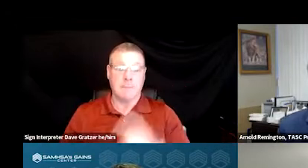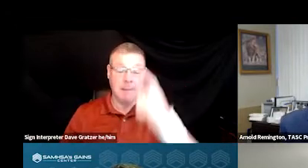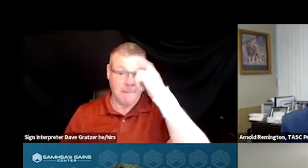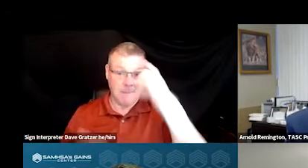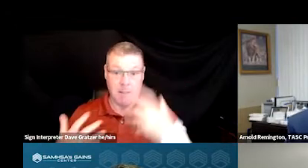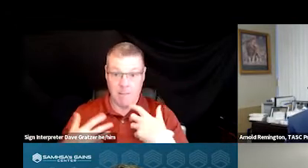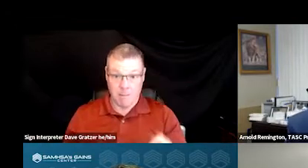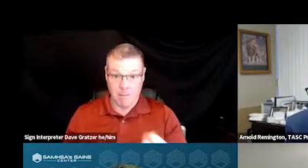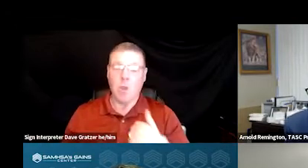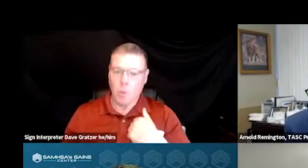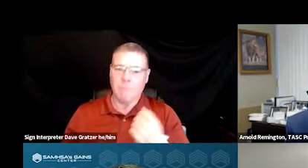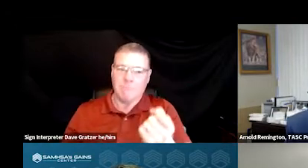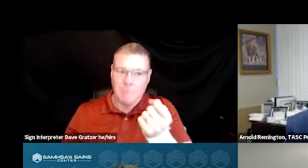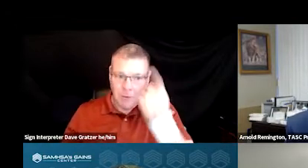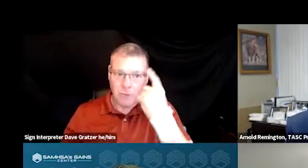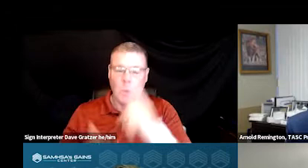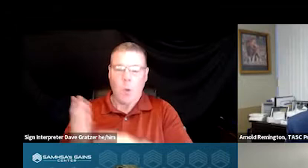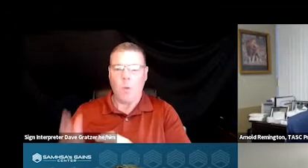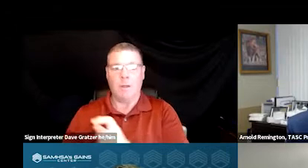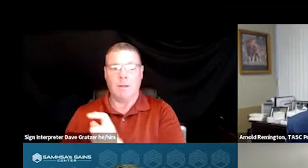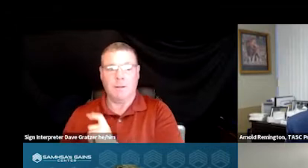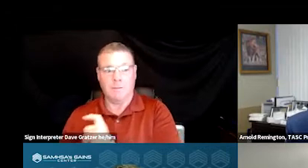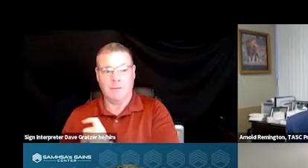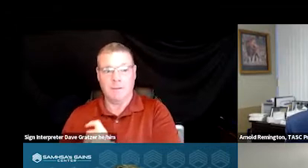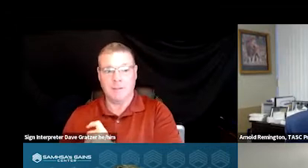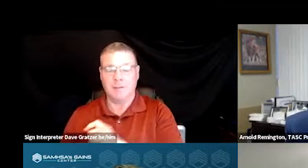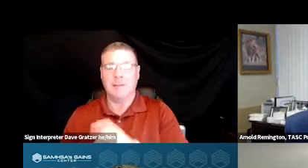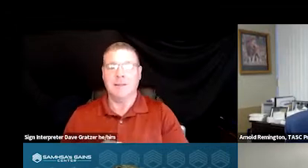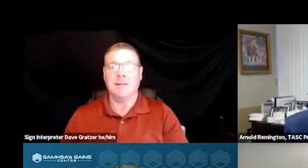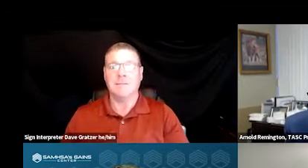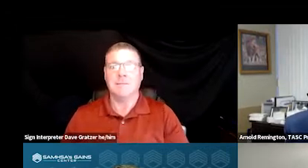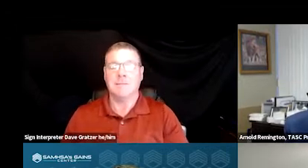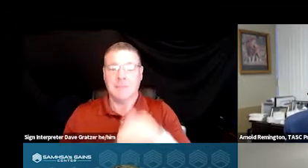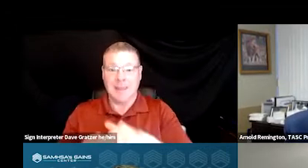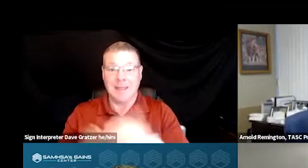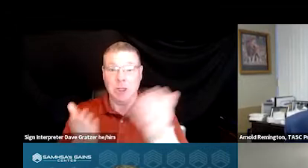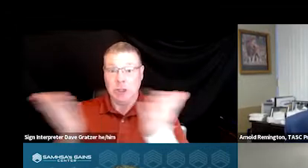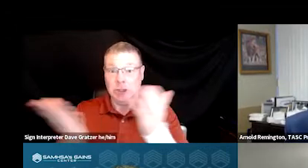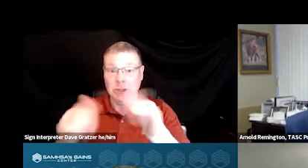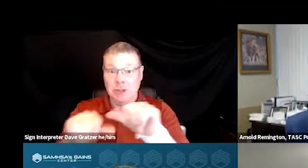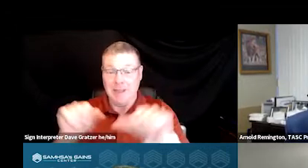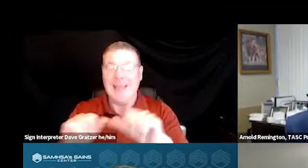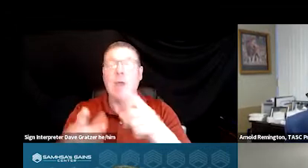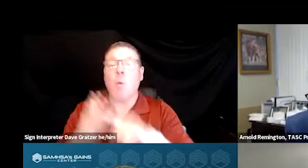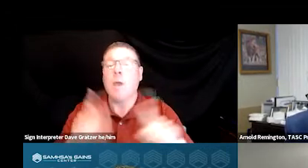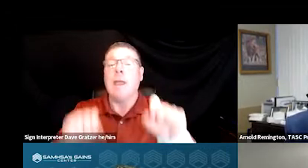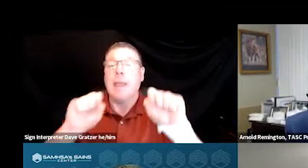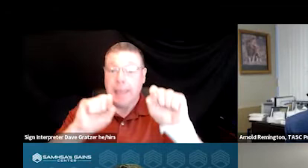we understand what officers in our service areas can and cannot do by statute.